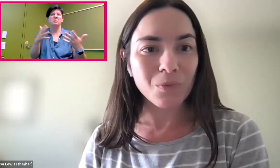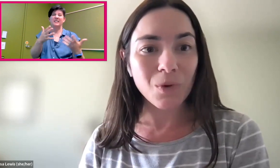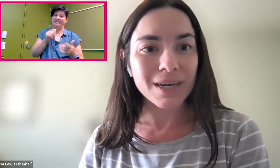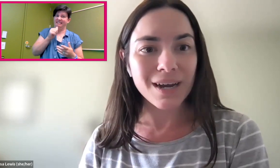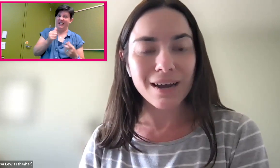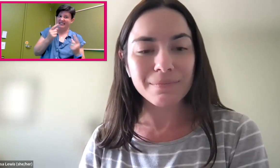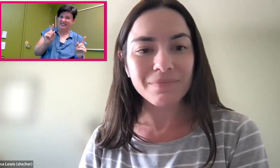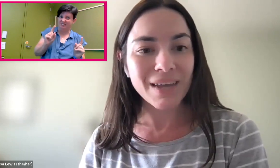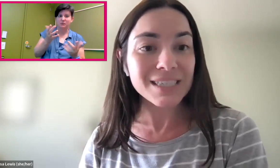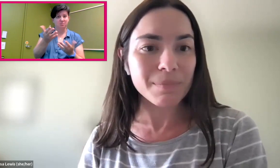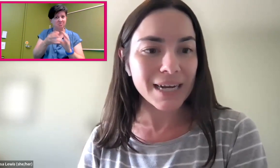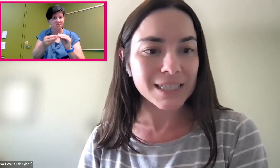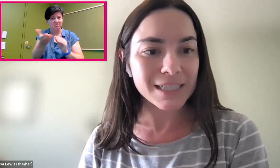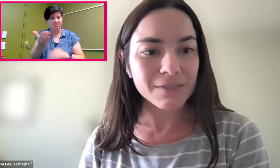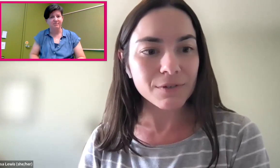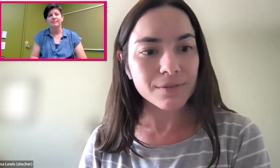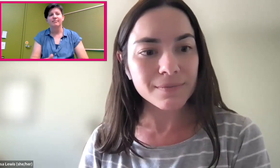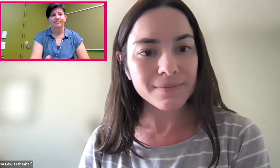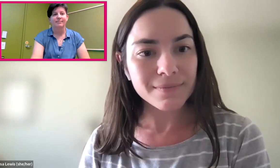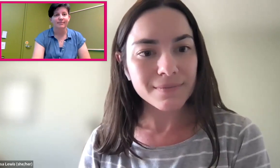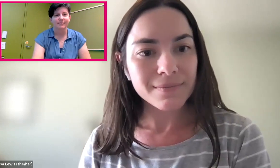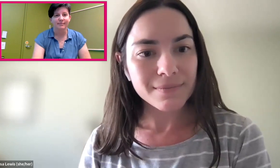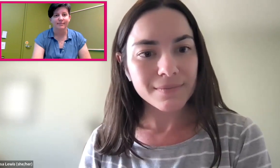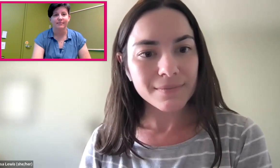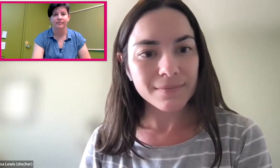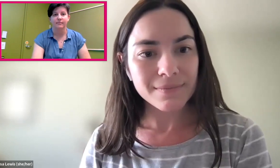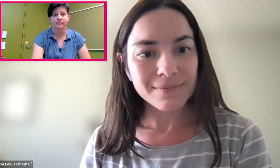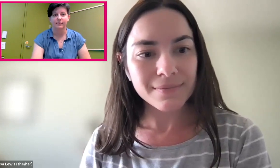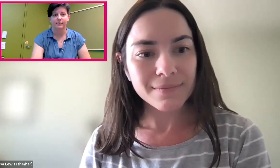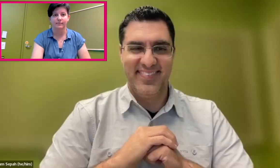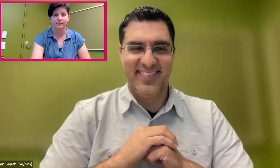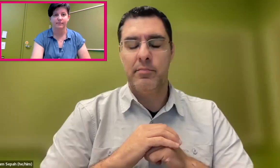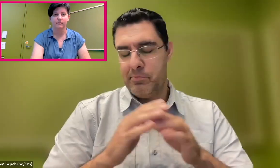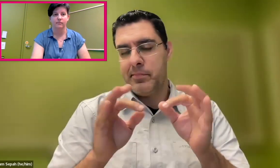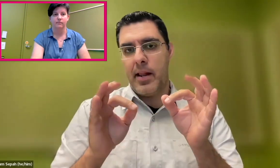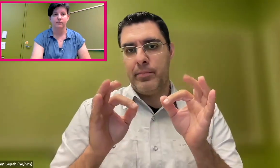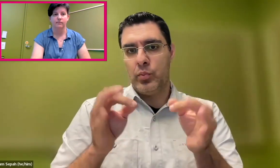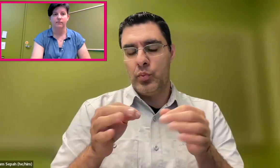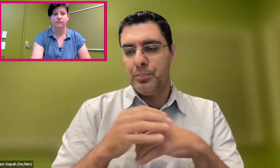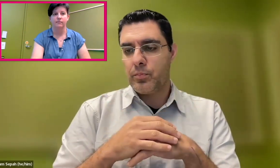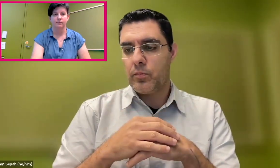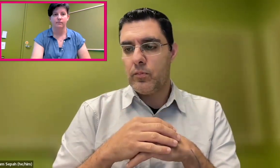what hasn't been as successful? Yeah, absolutely.